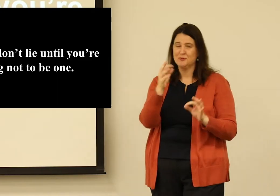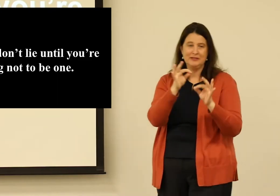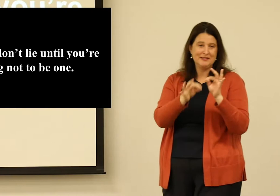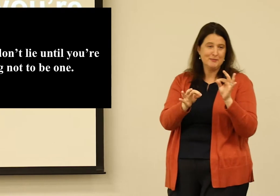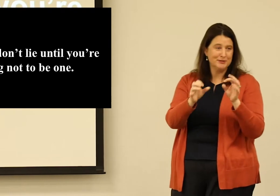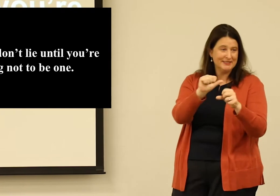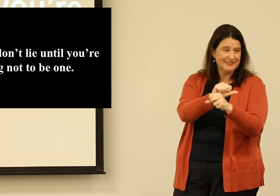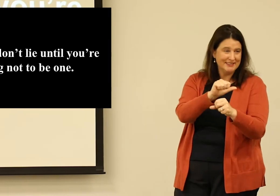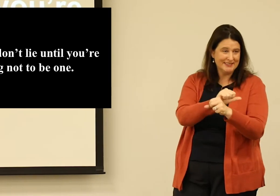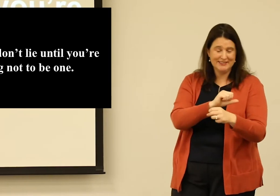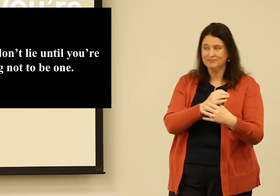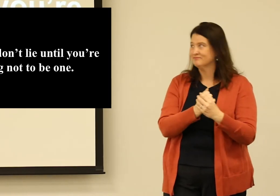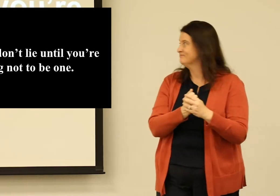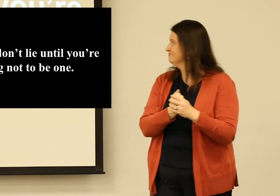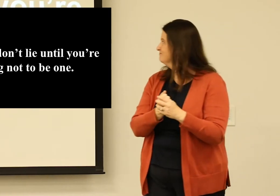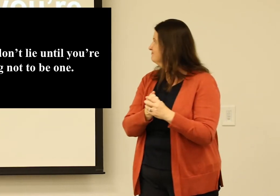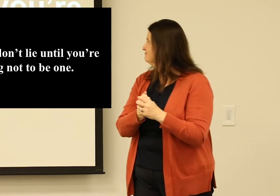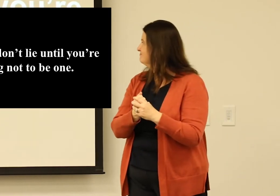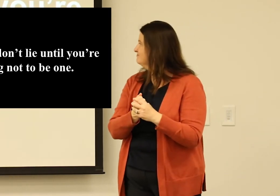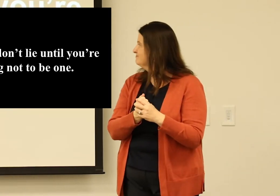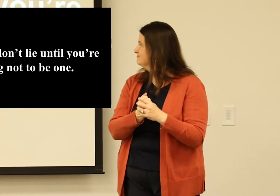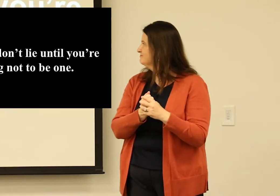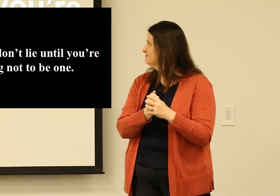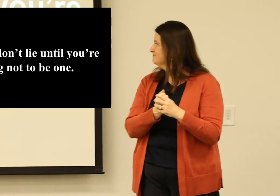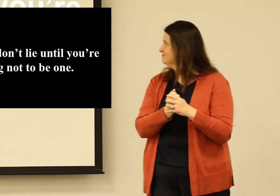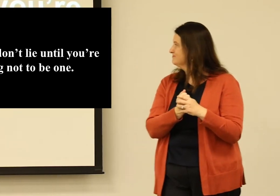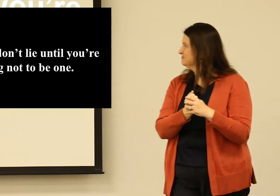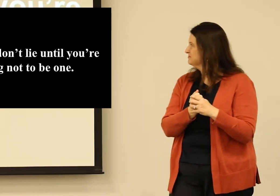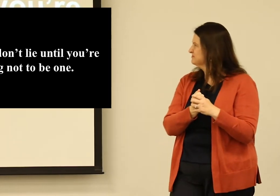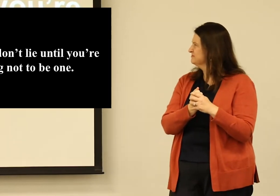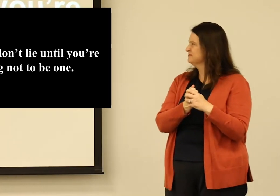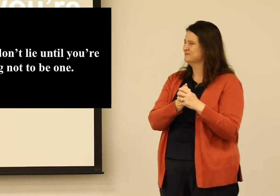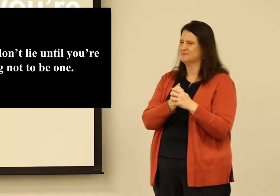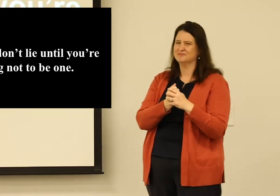Okay. So keeping in mind those two simple statistics ...